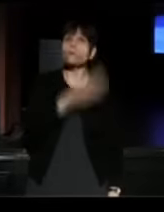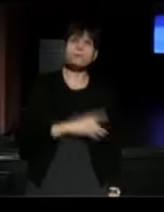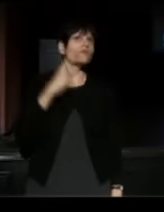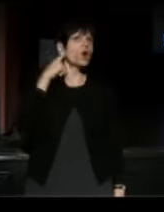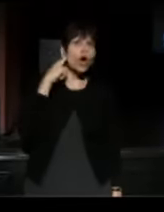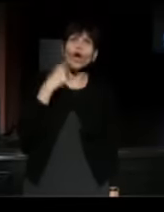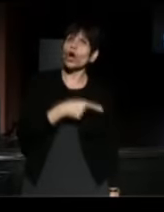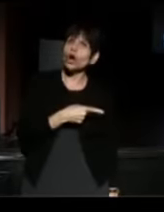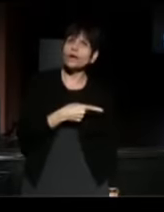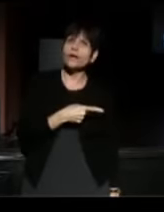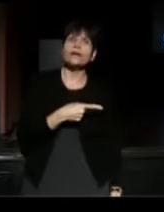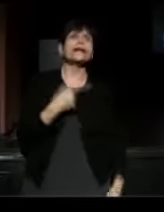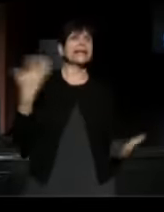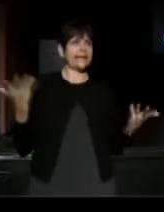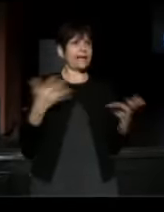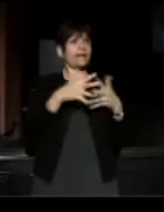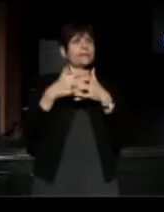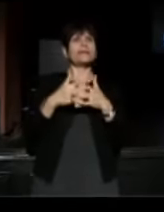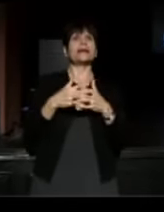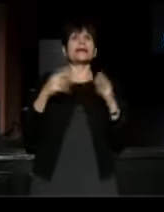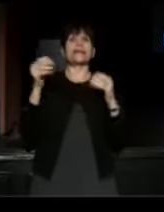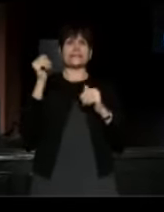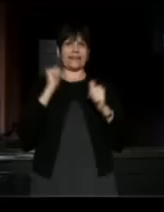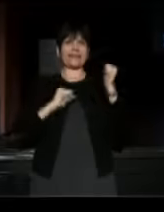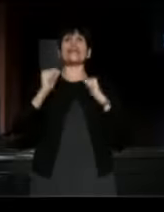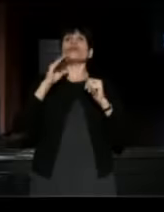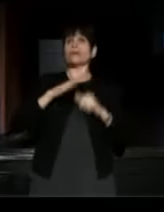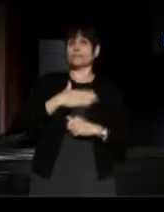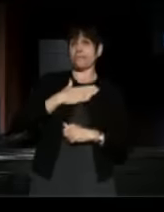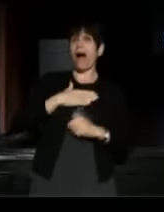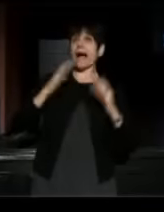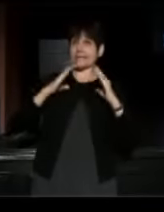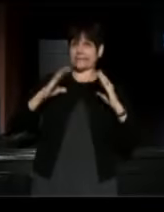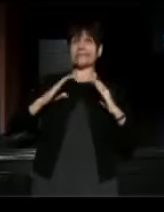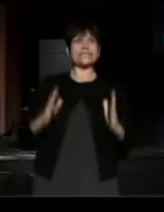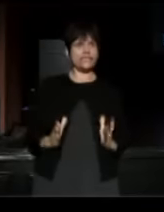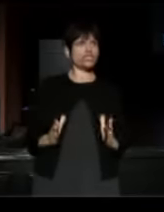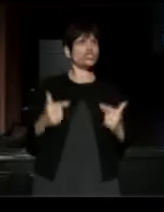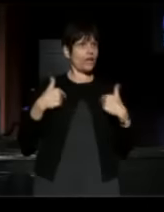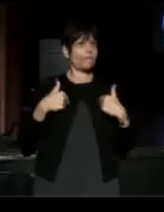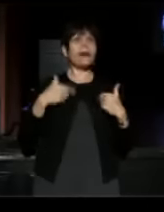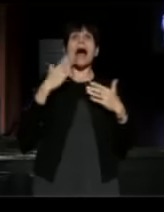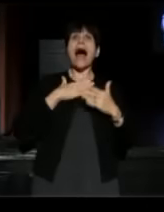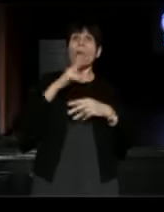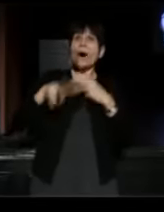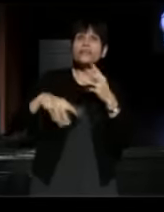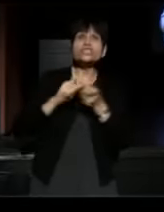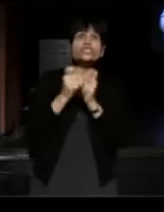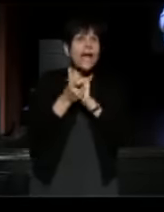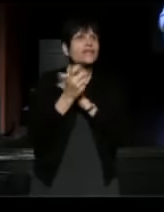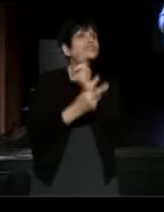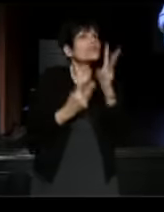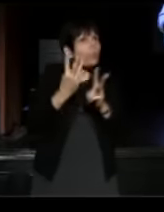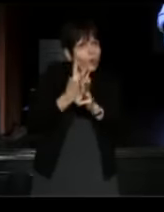Theatre is my citizenship, it's my way to change the world, It's the way I engage the world,